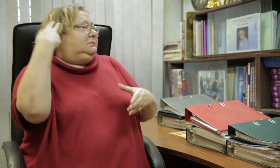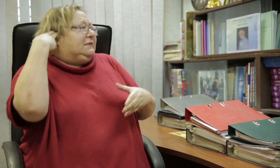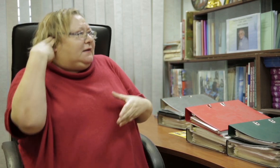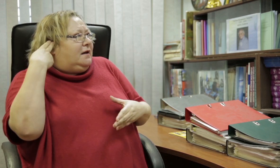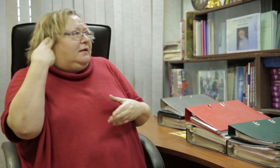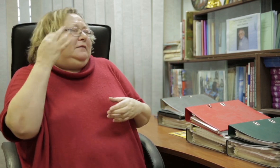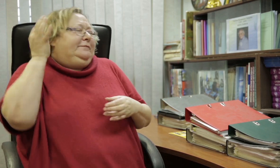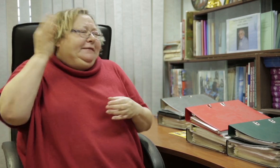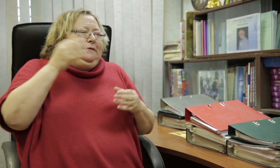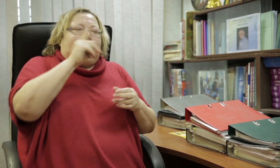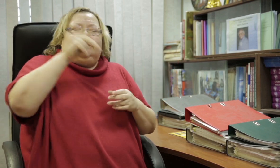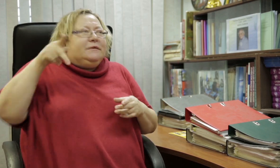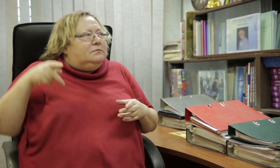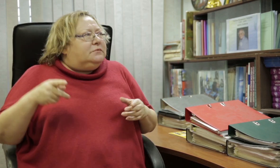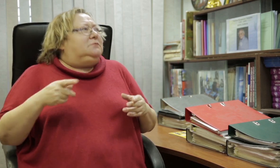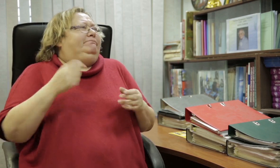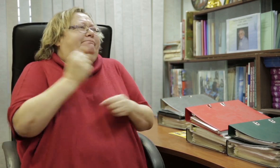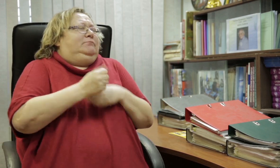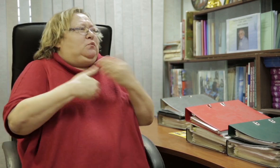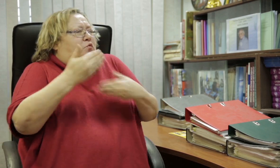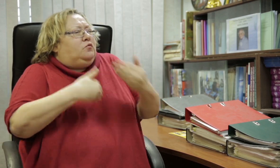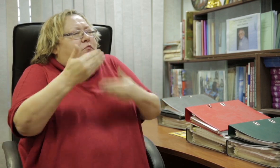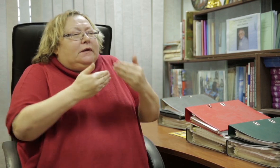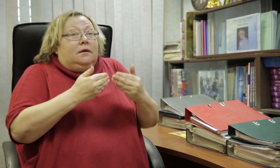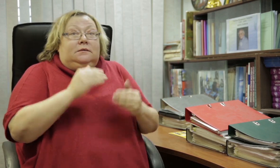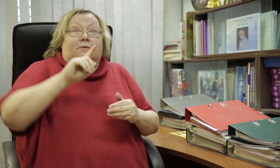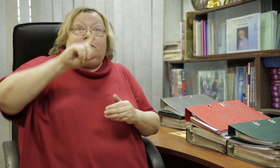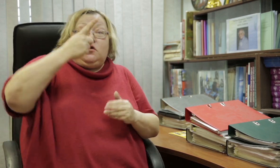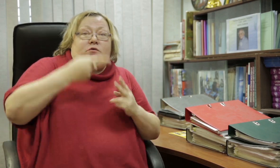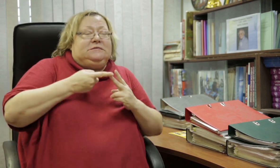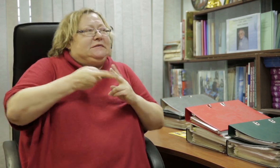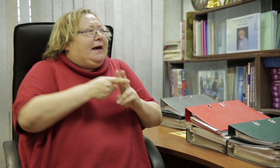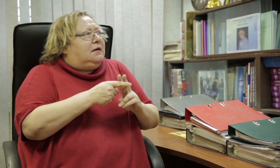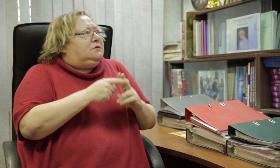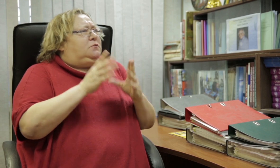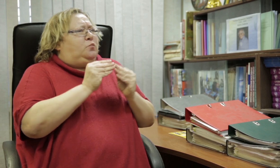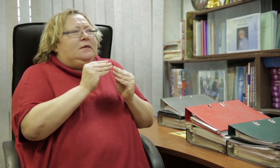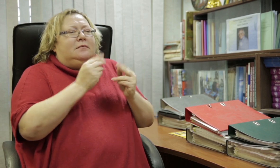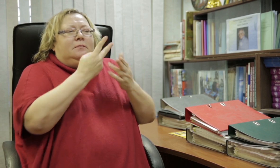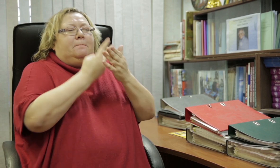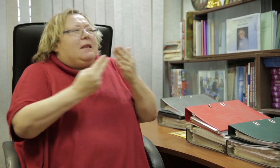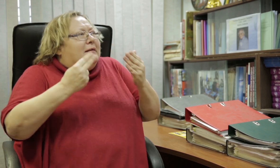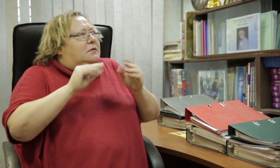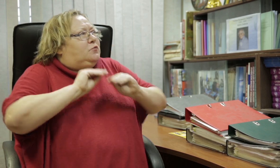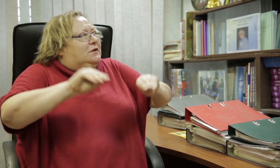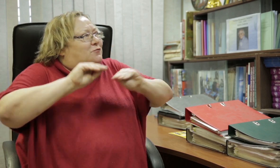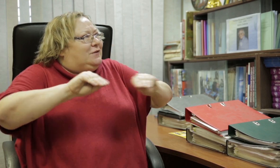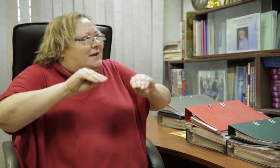Robert: No problem, you are more than welcome to join us, everyone is welcome. Again, there is no problem.